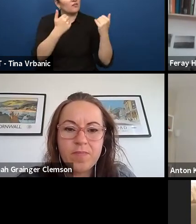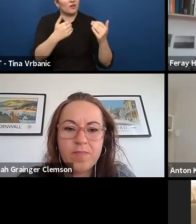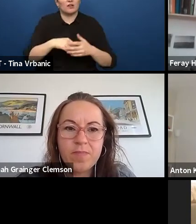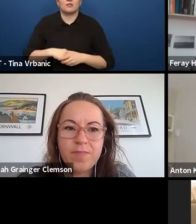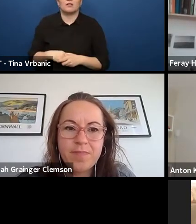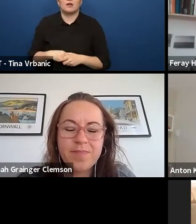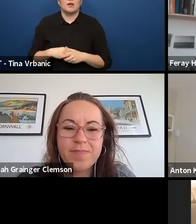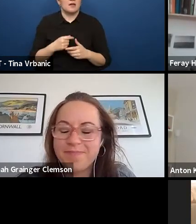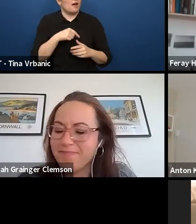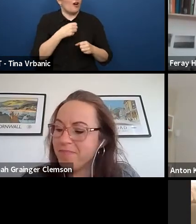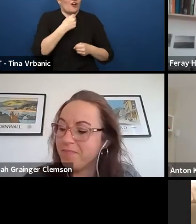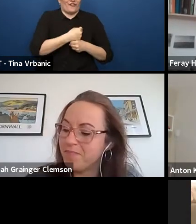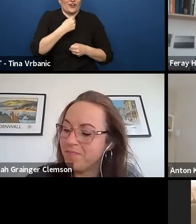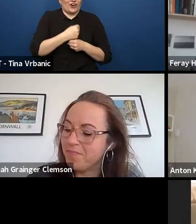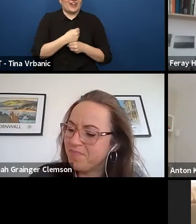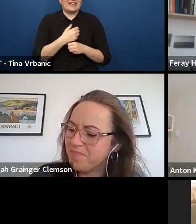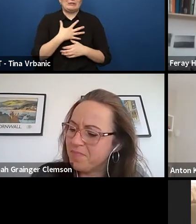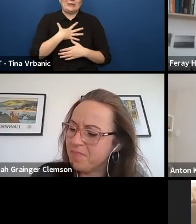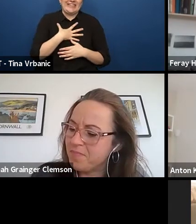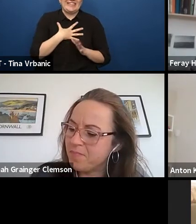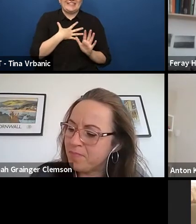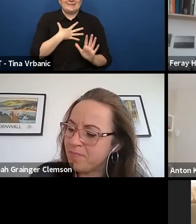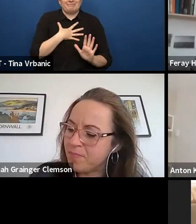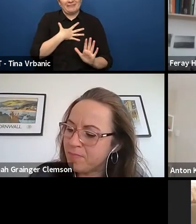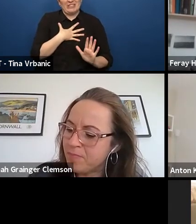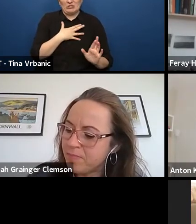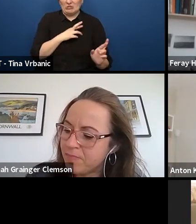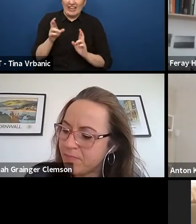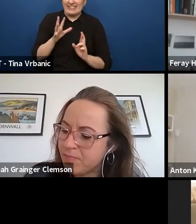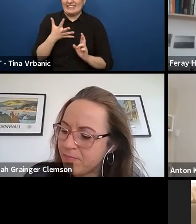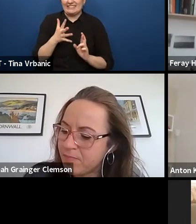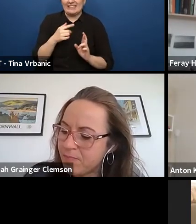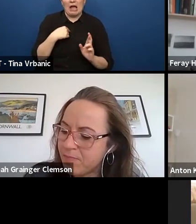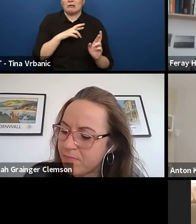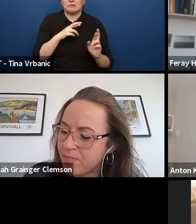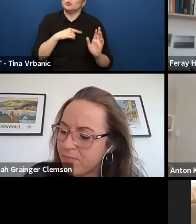and get their feedback on it